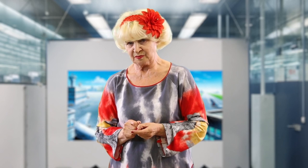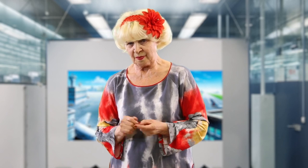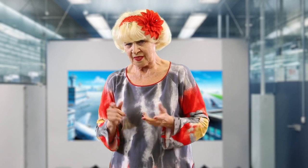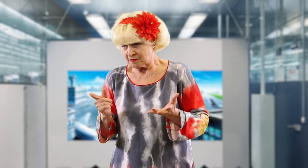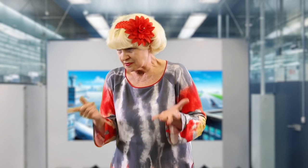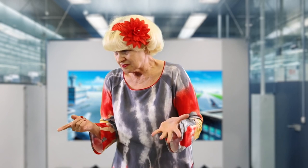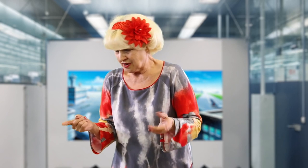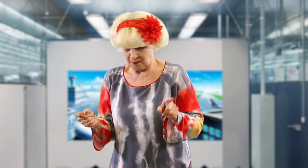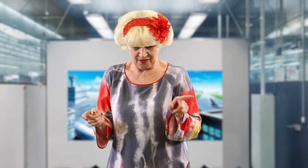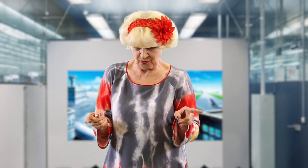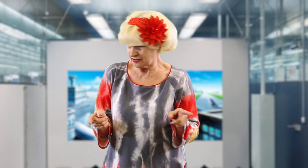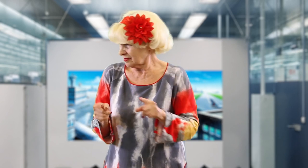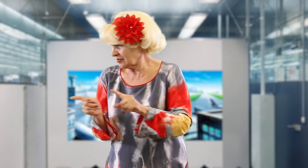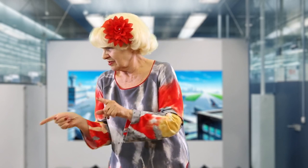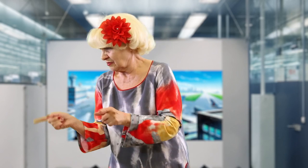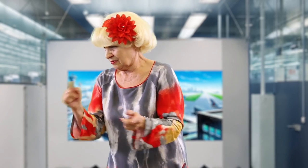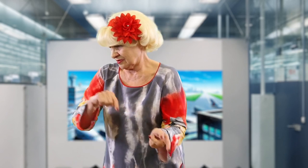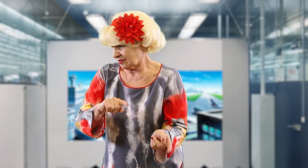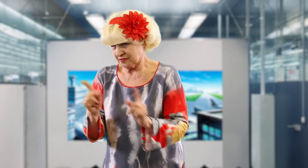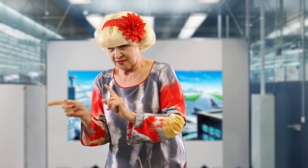[Interpreter]: He wants to smoke here. It’s still too early for his flight.